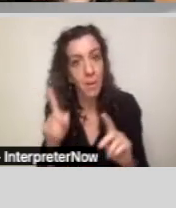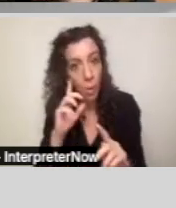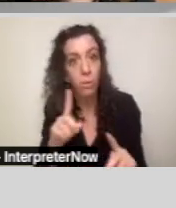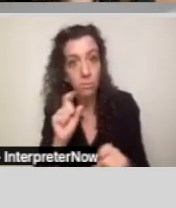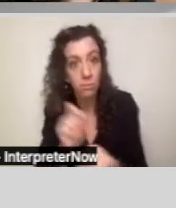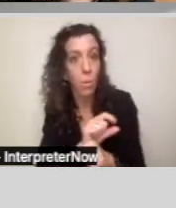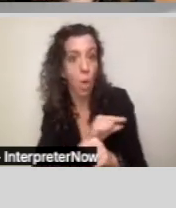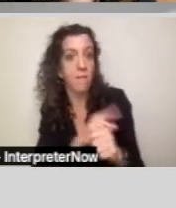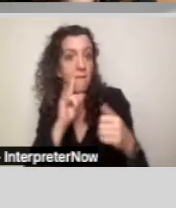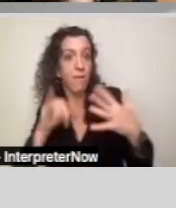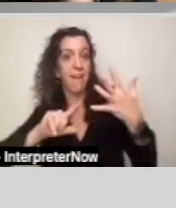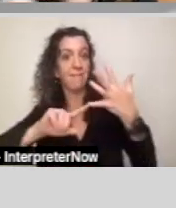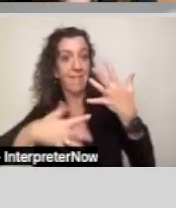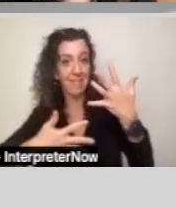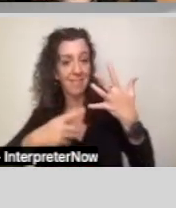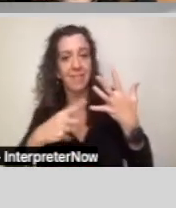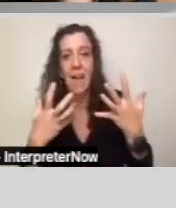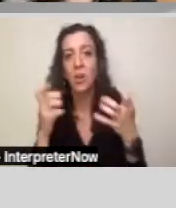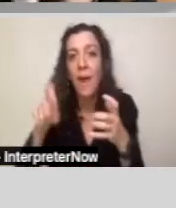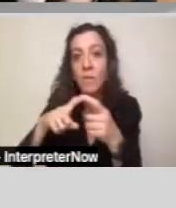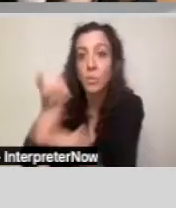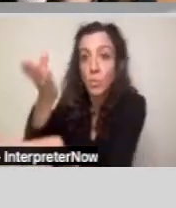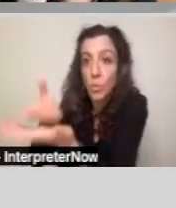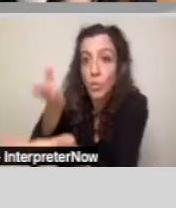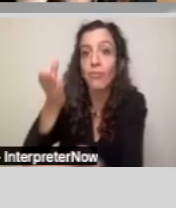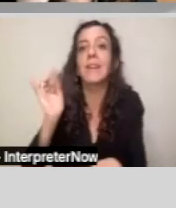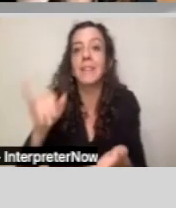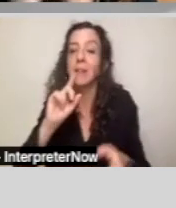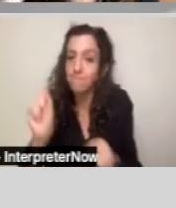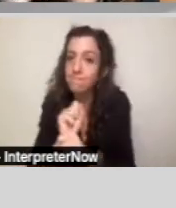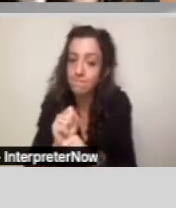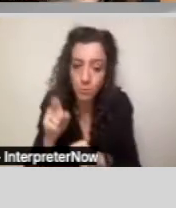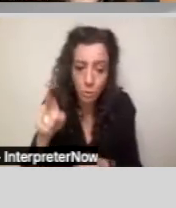category and you want to prove that it's within the fifth category.